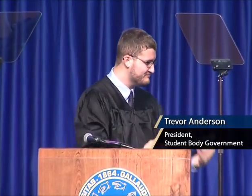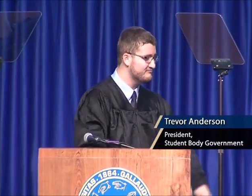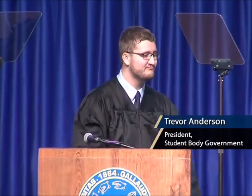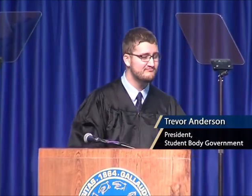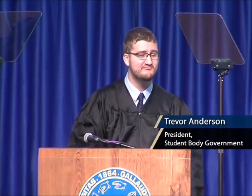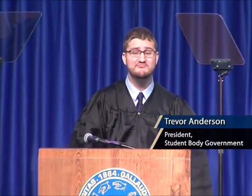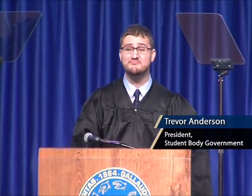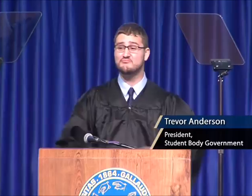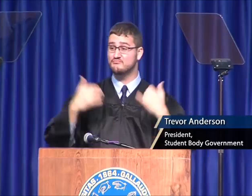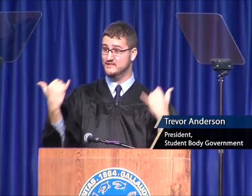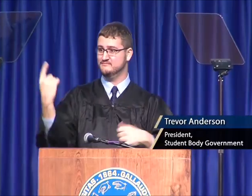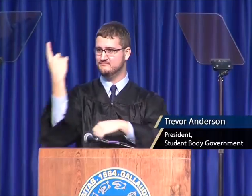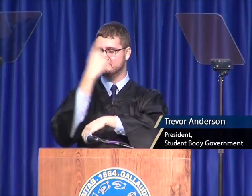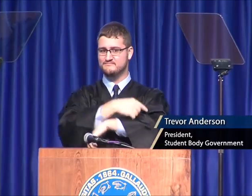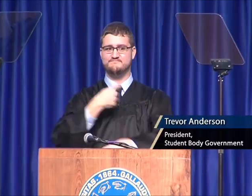[Trevor] Thank you so much for being here with us.